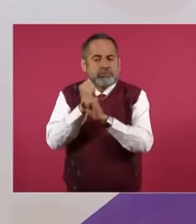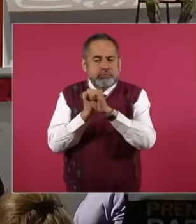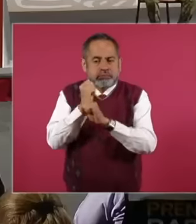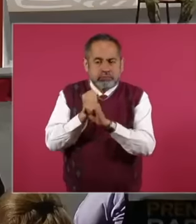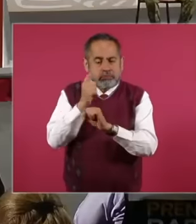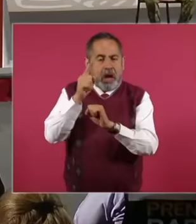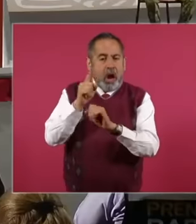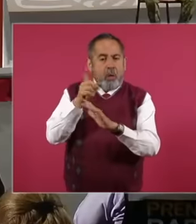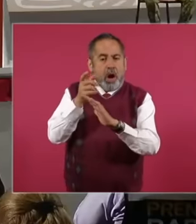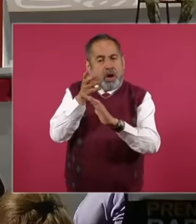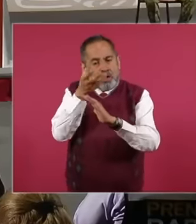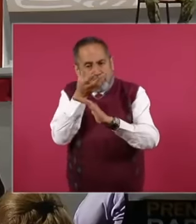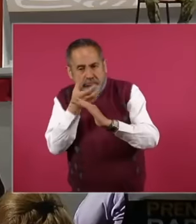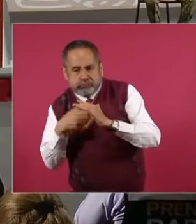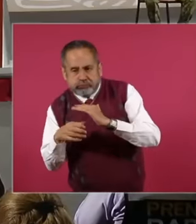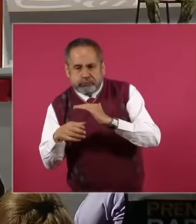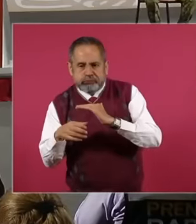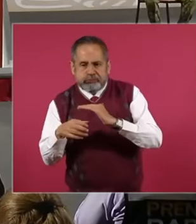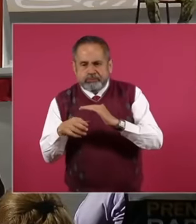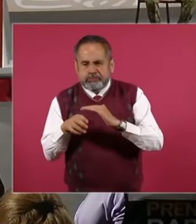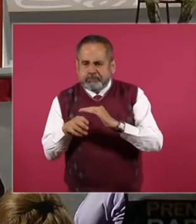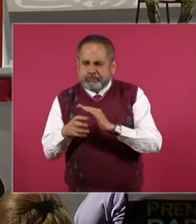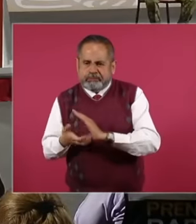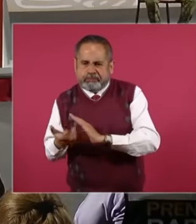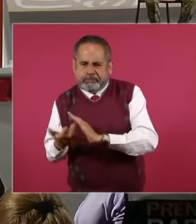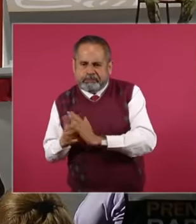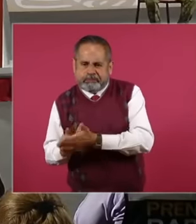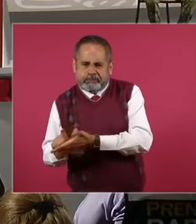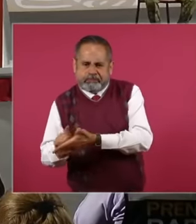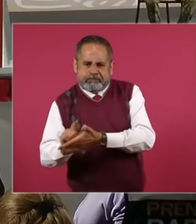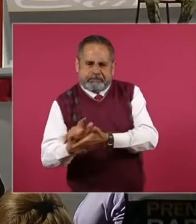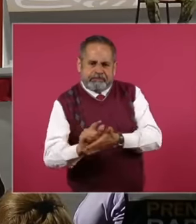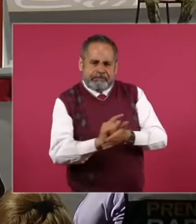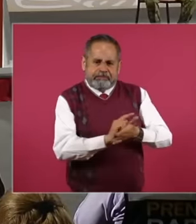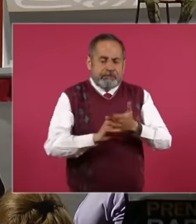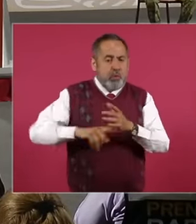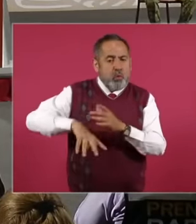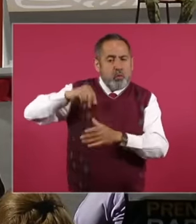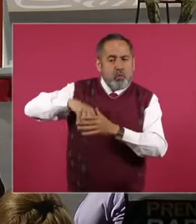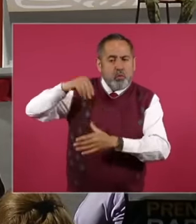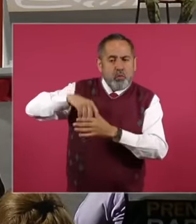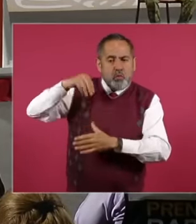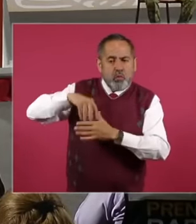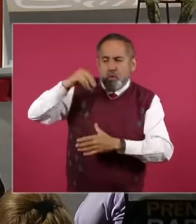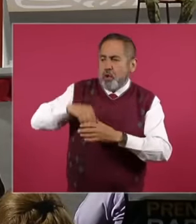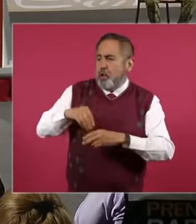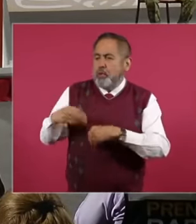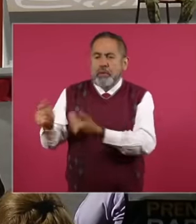and with it we increased its capacity and performance, now being a productive dredge despite